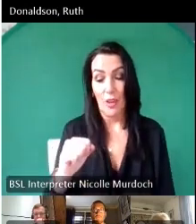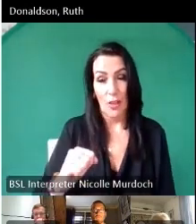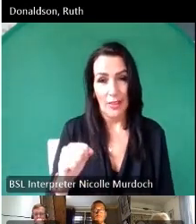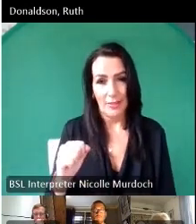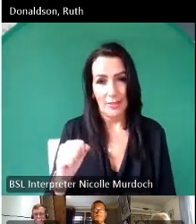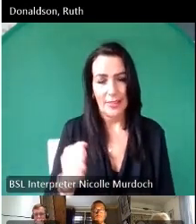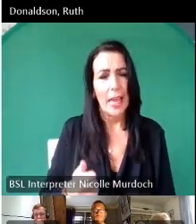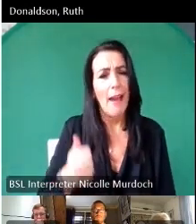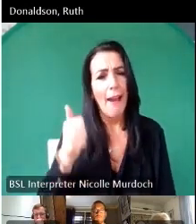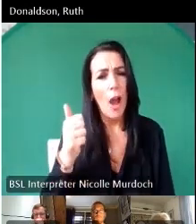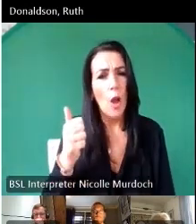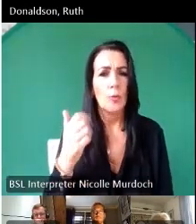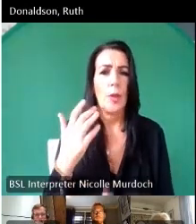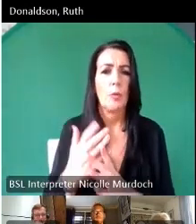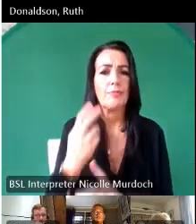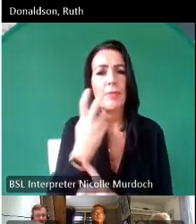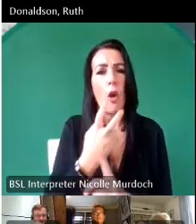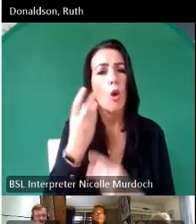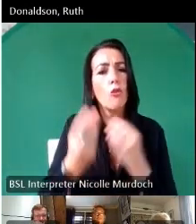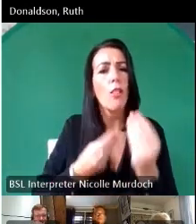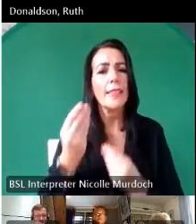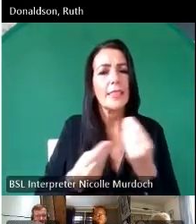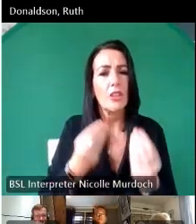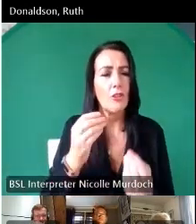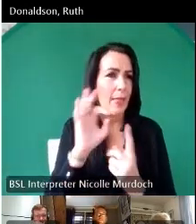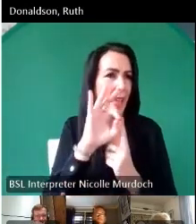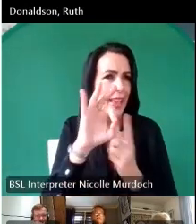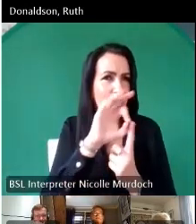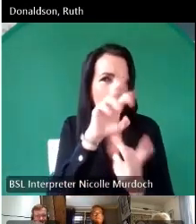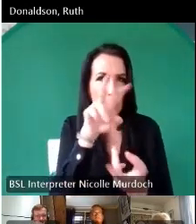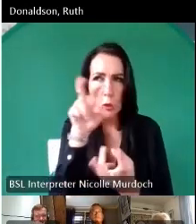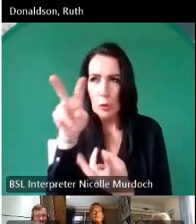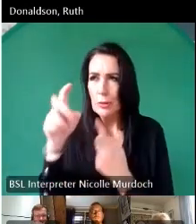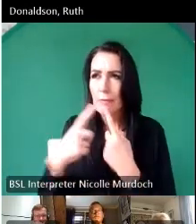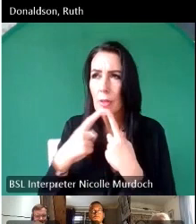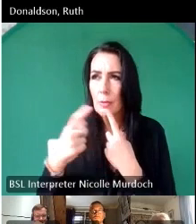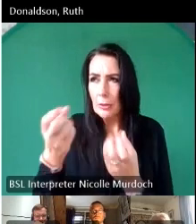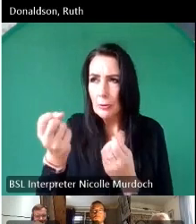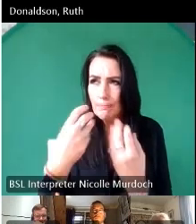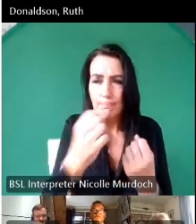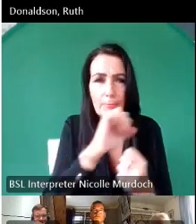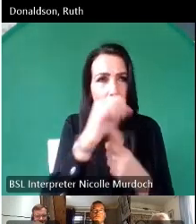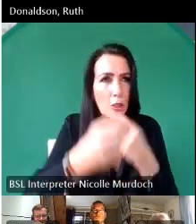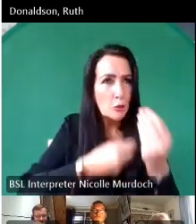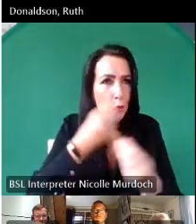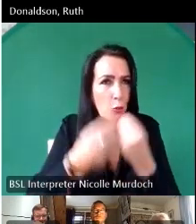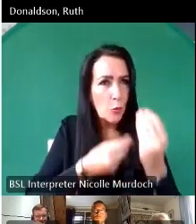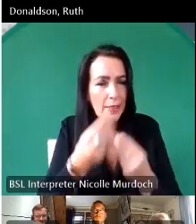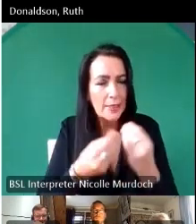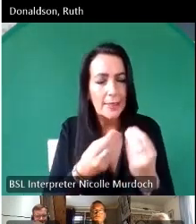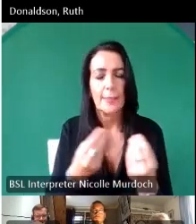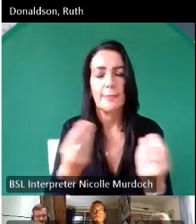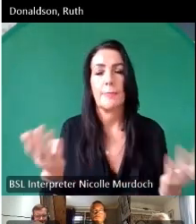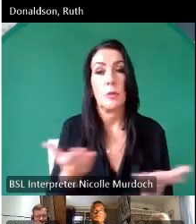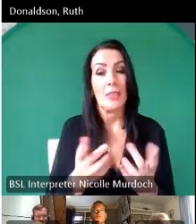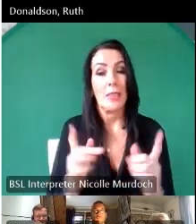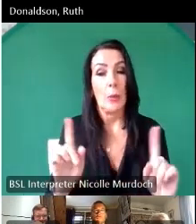oral history interviews and what we're going to talk about today is how that uh doing oral